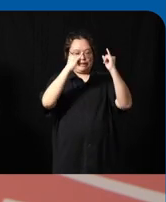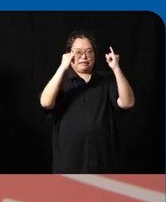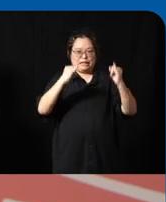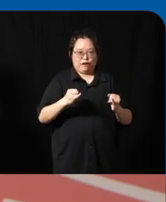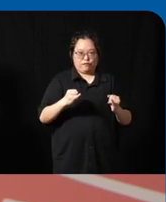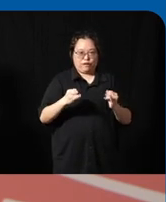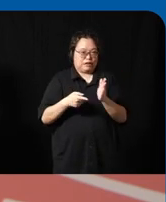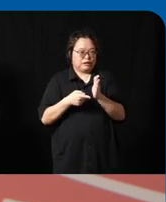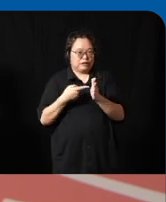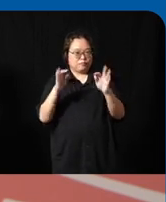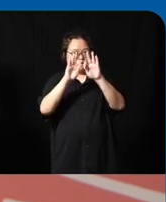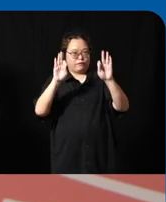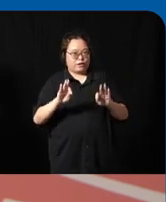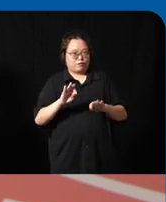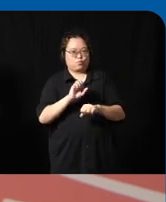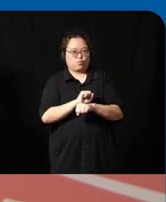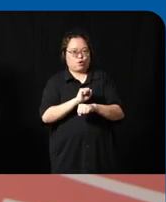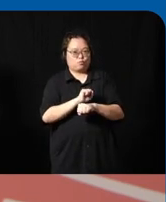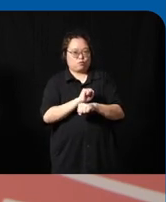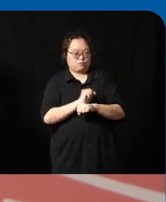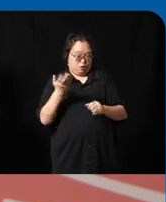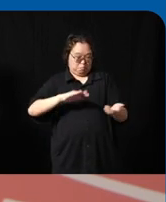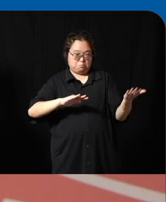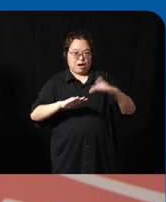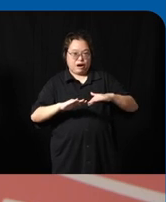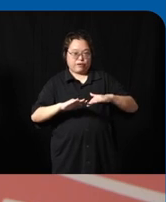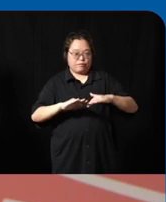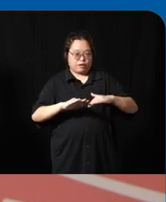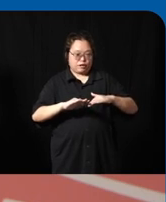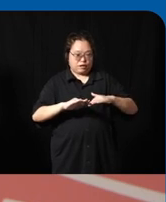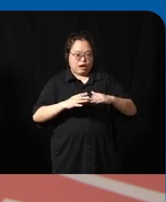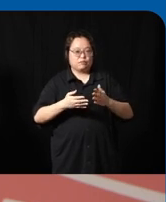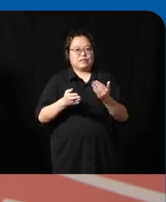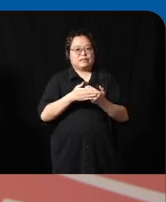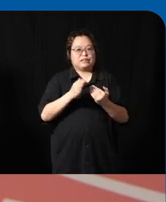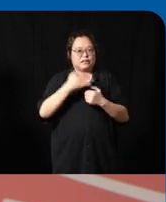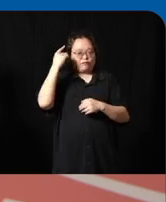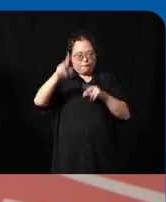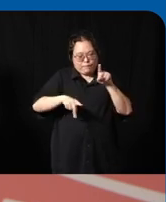certain Frameworks through which the packaging that we have is more accessible now a lot of